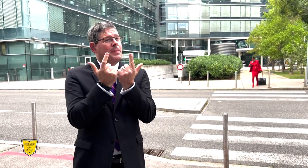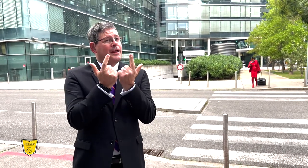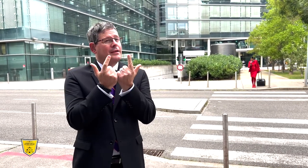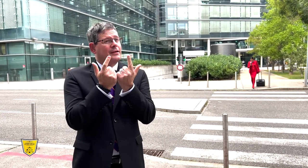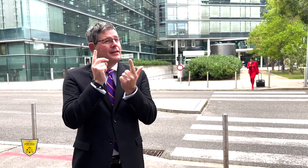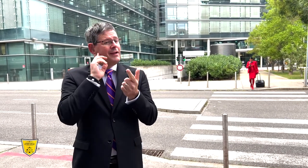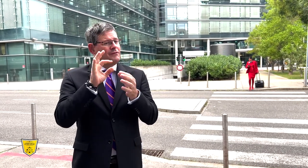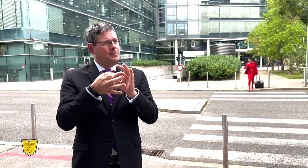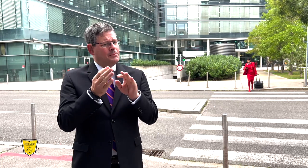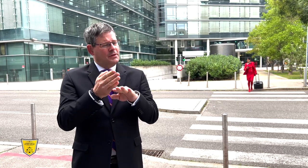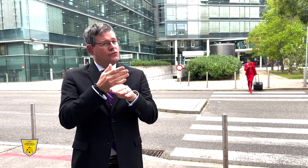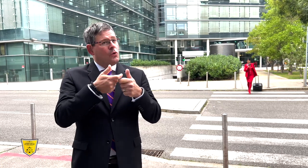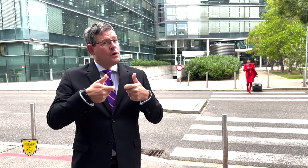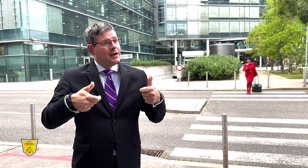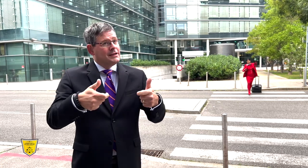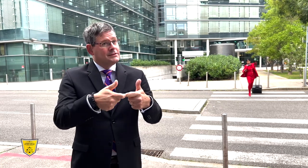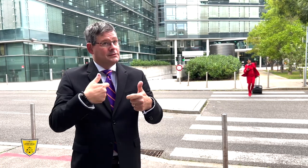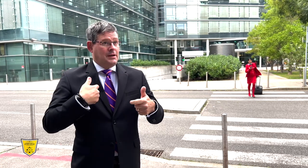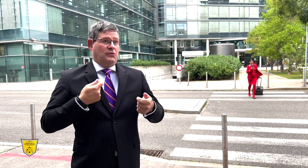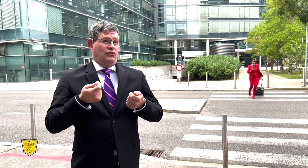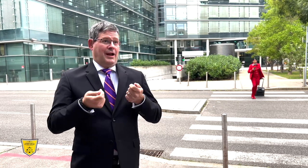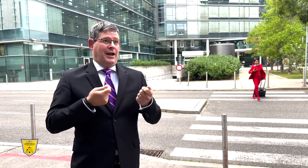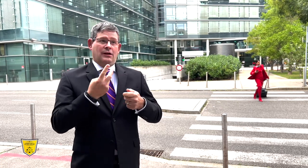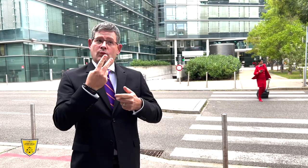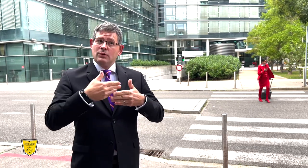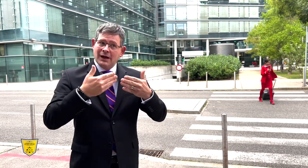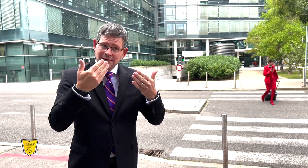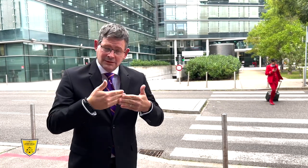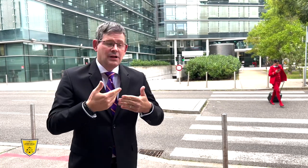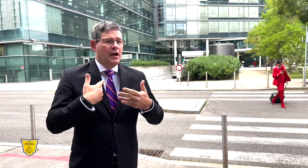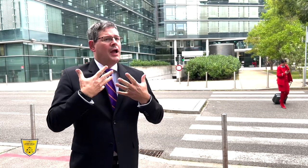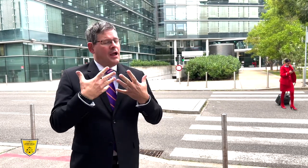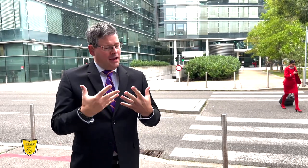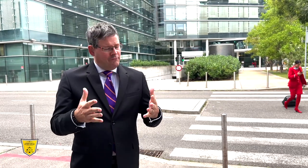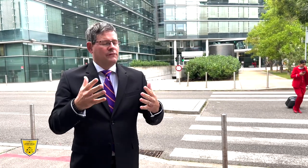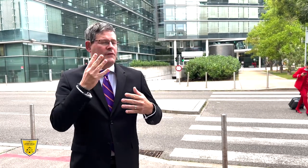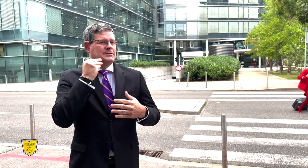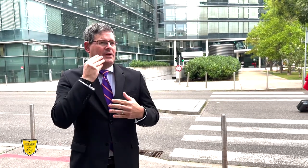so I do have extensive experience.